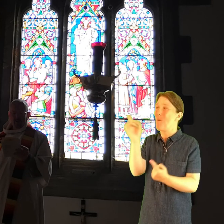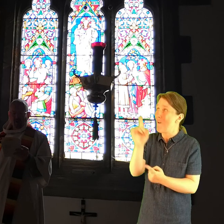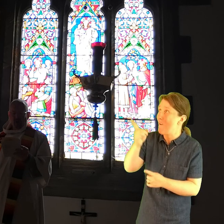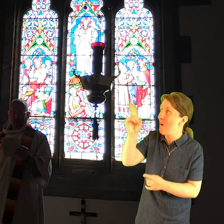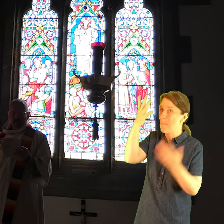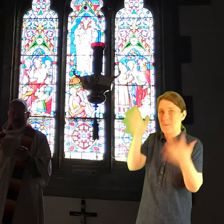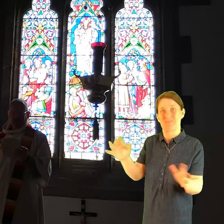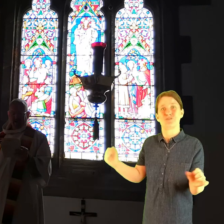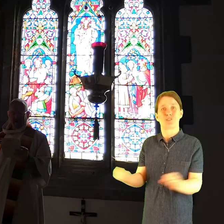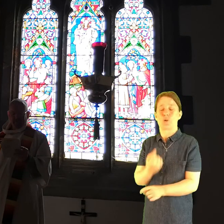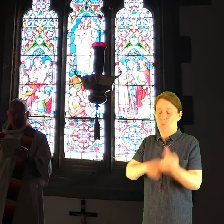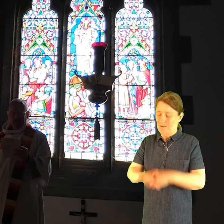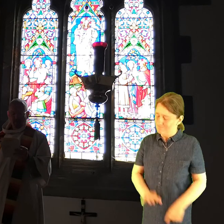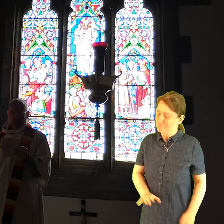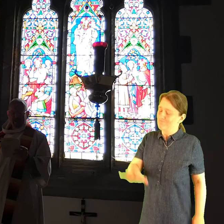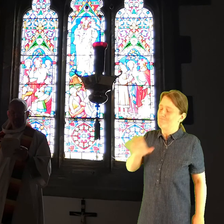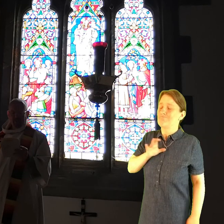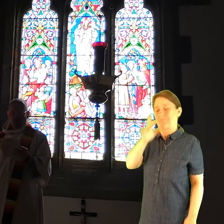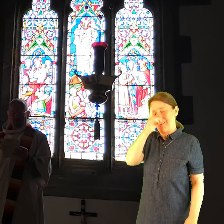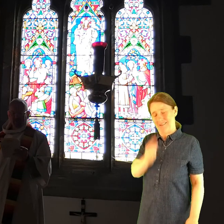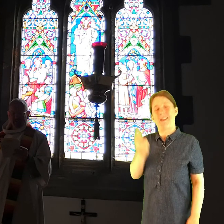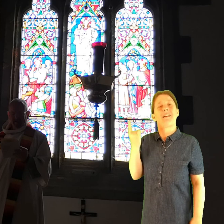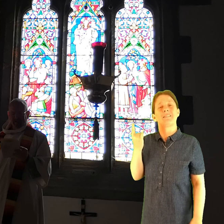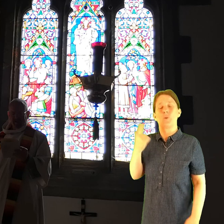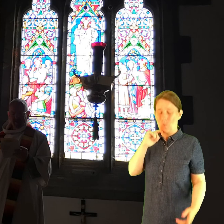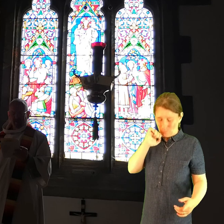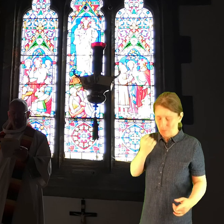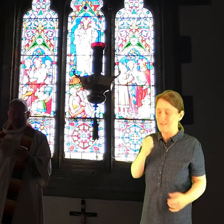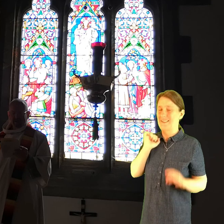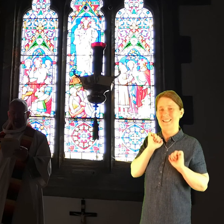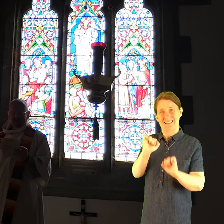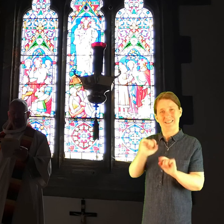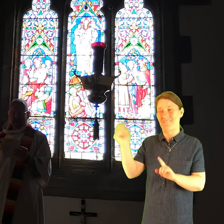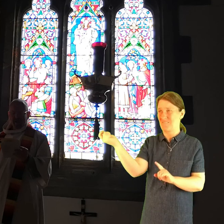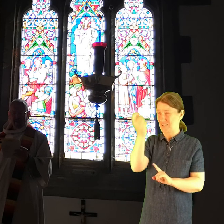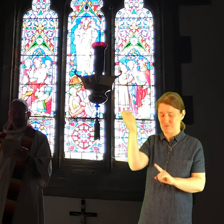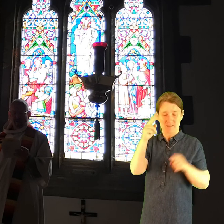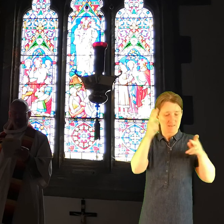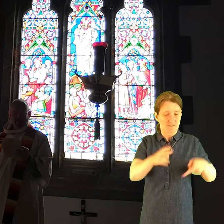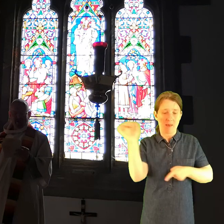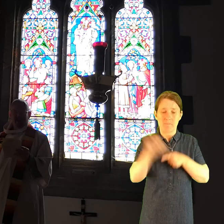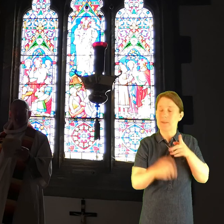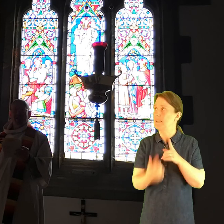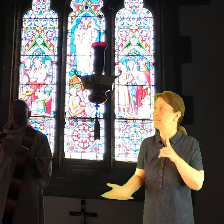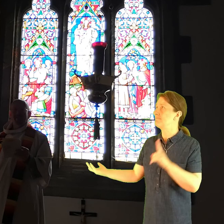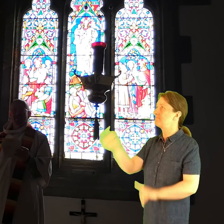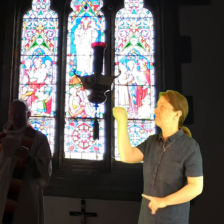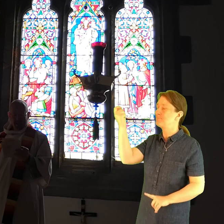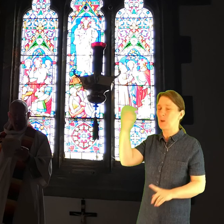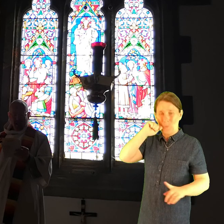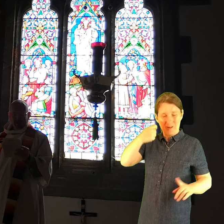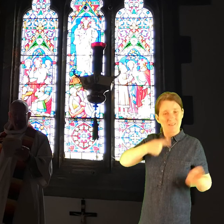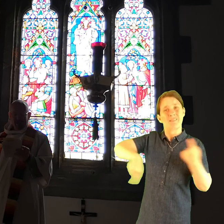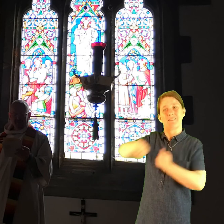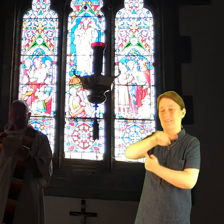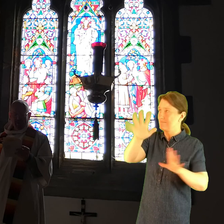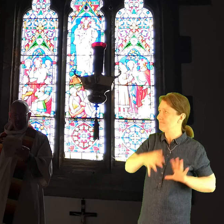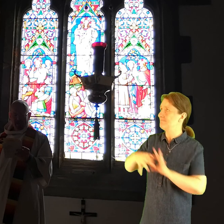God has done we can be confident that we shall share his victory over death and living with him